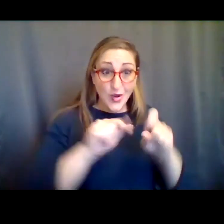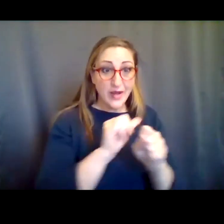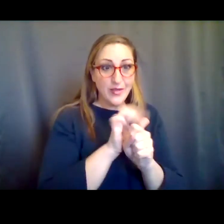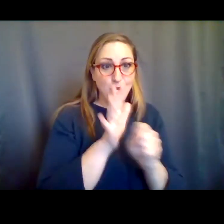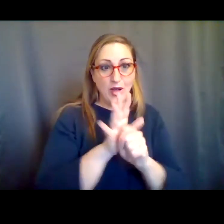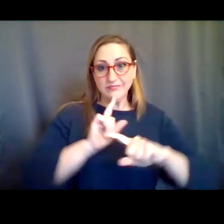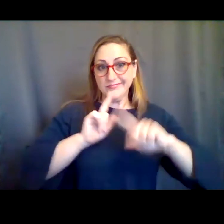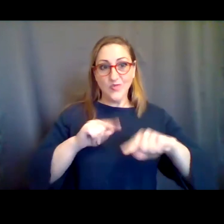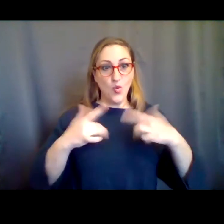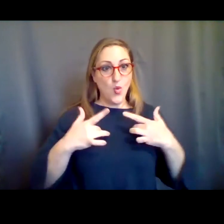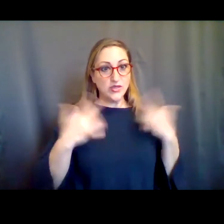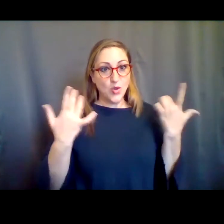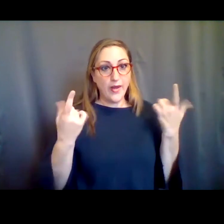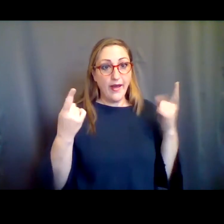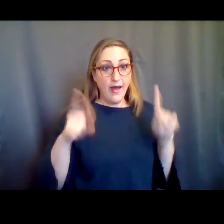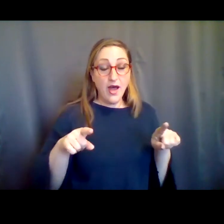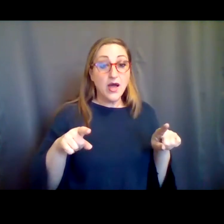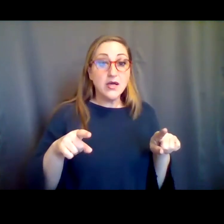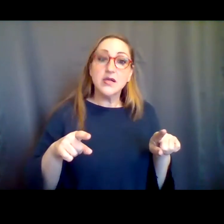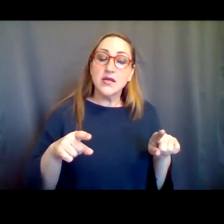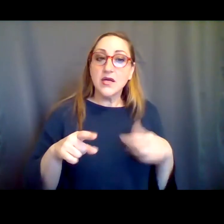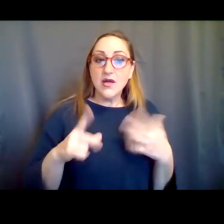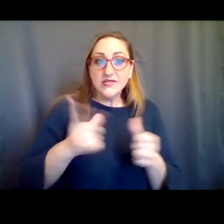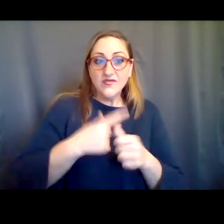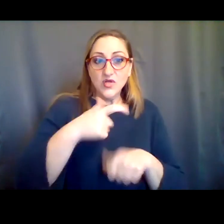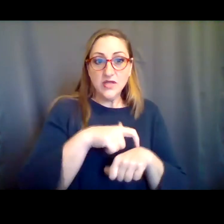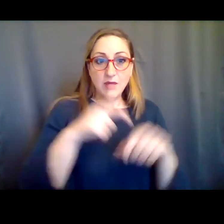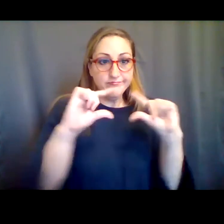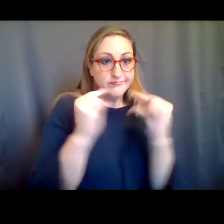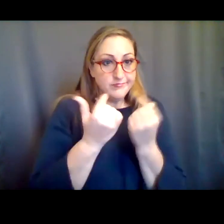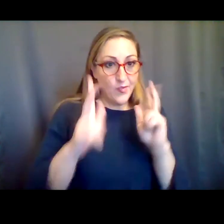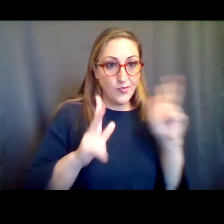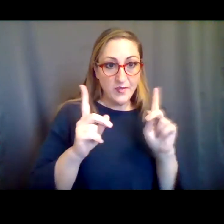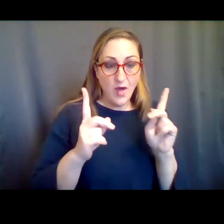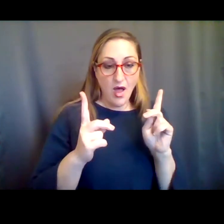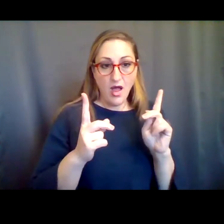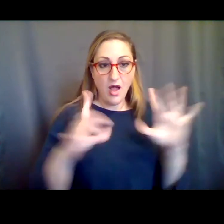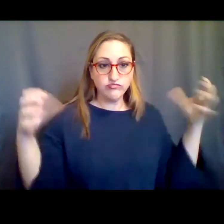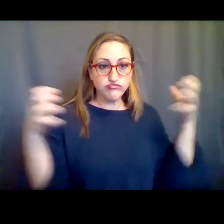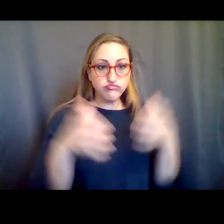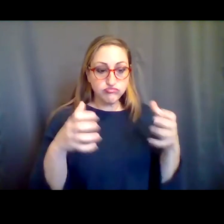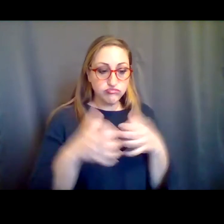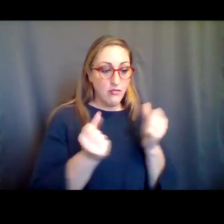what was going on. It was the first time that this group of people came together, like many of us